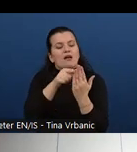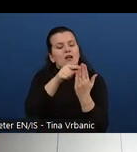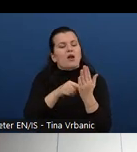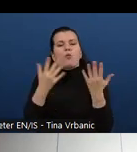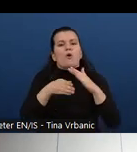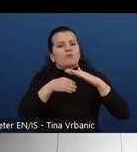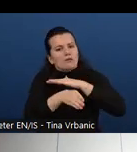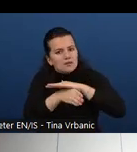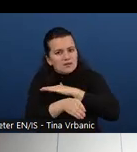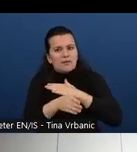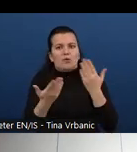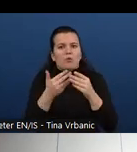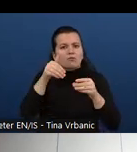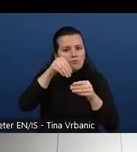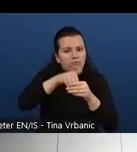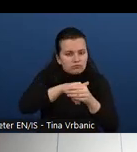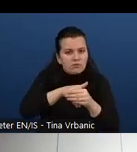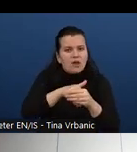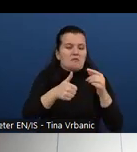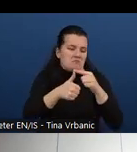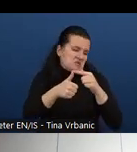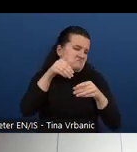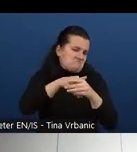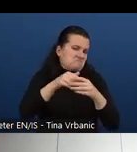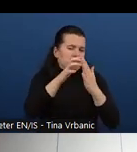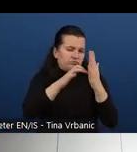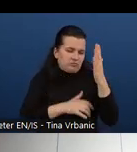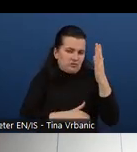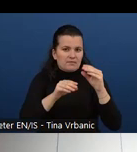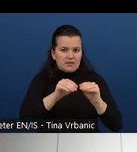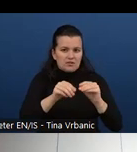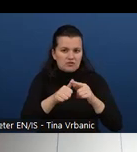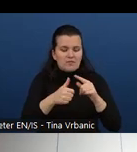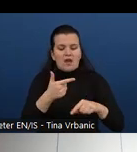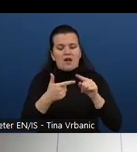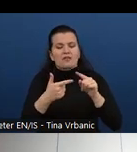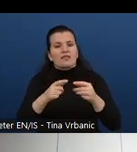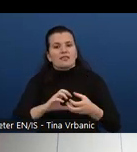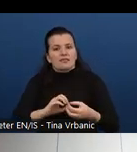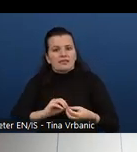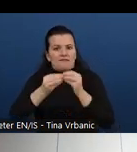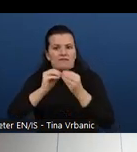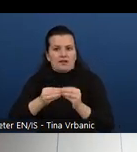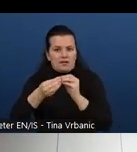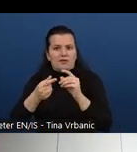And then the other three parts, developer, designer and content author is more related